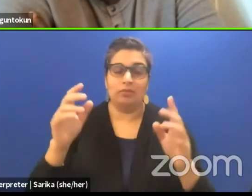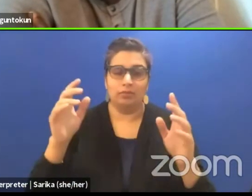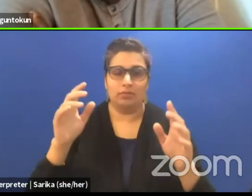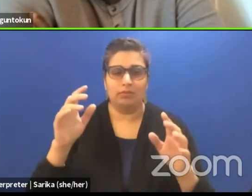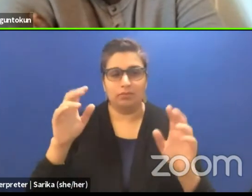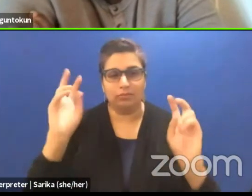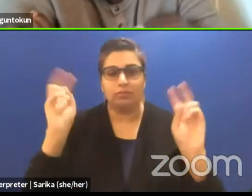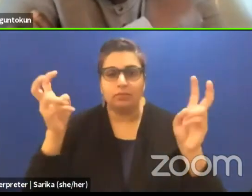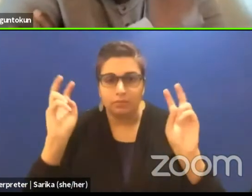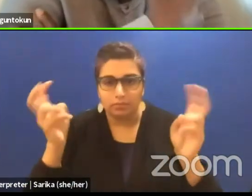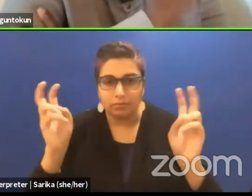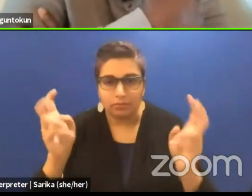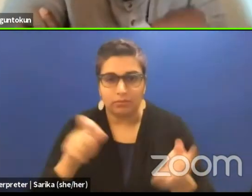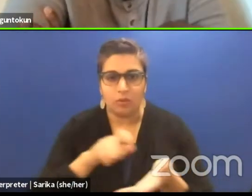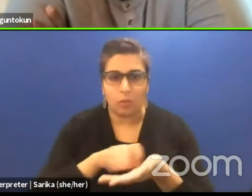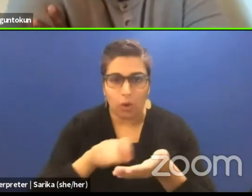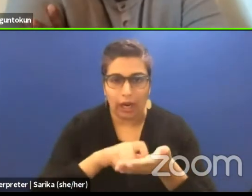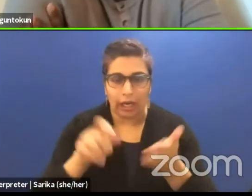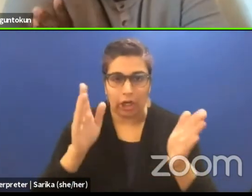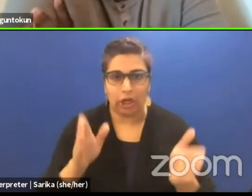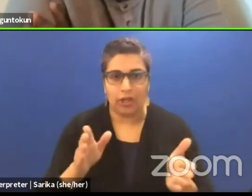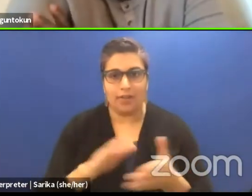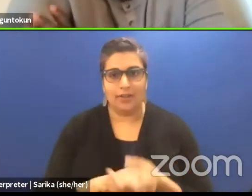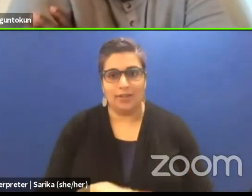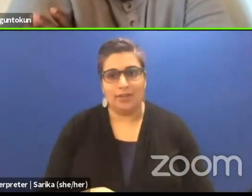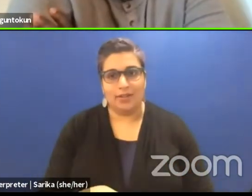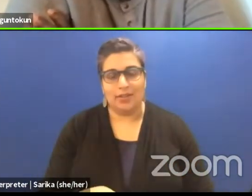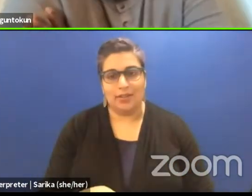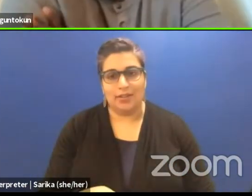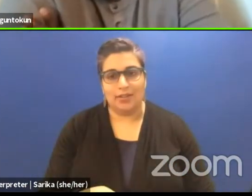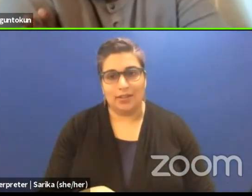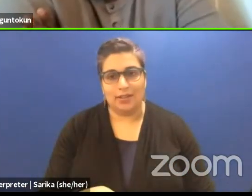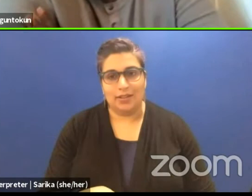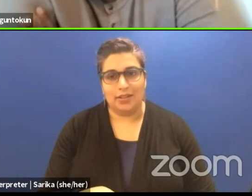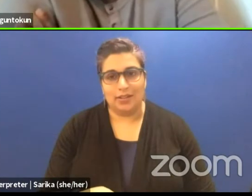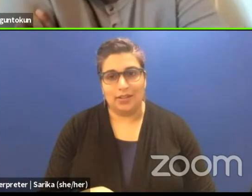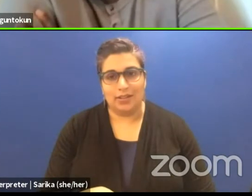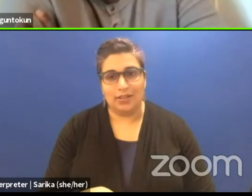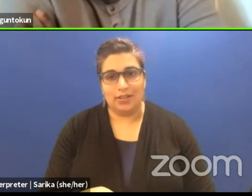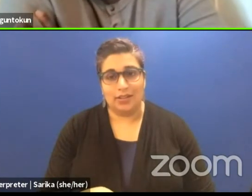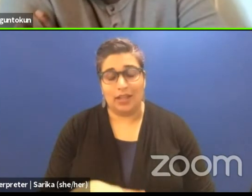it leaves, I feel nauseated sometimes when I think about how stressed I was with it.